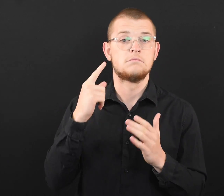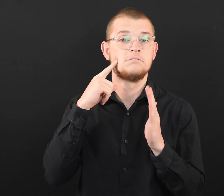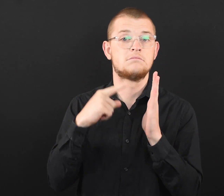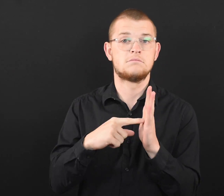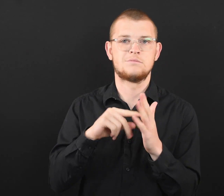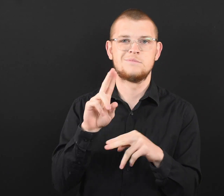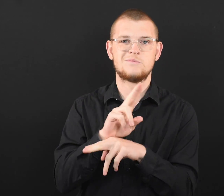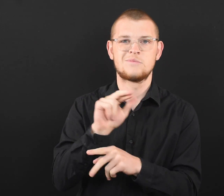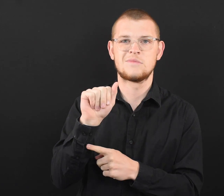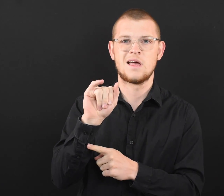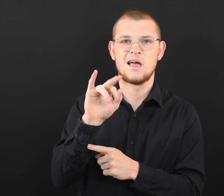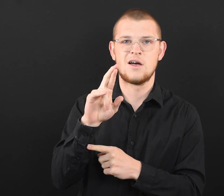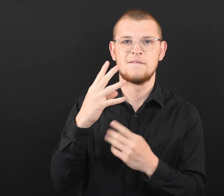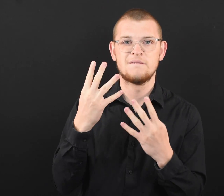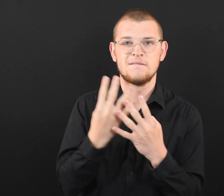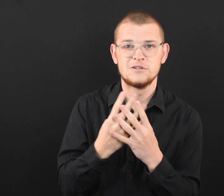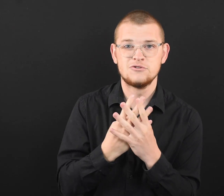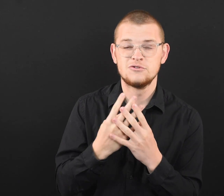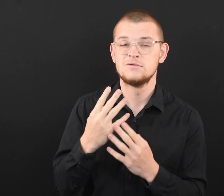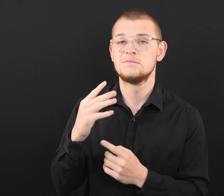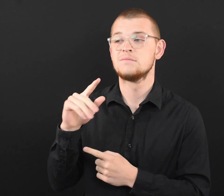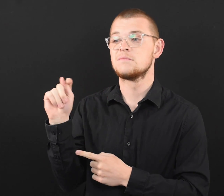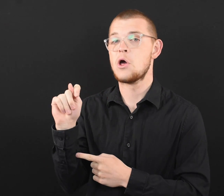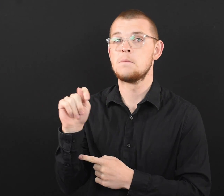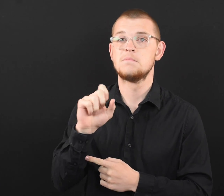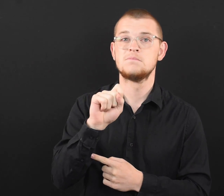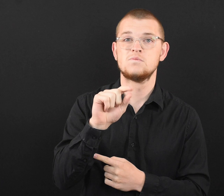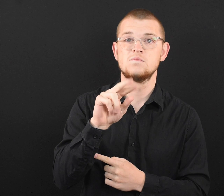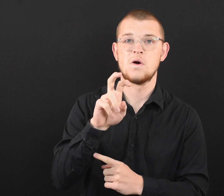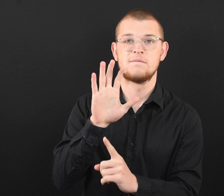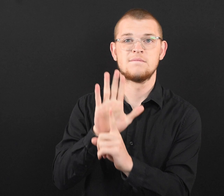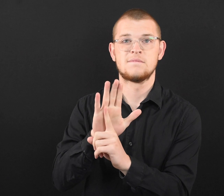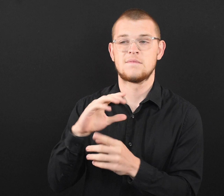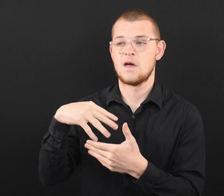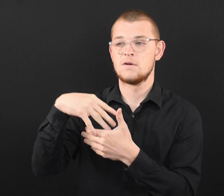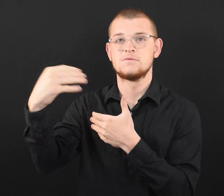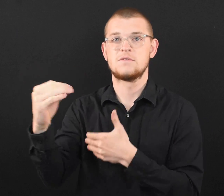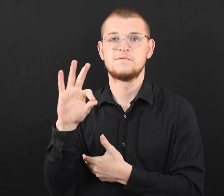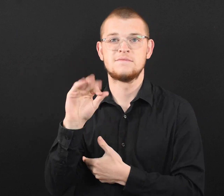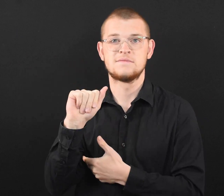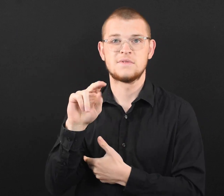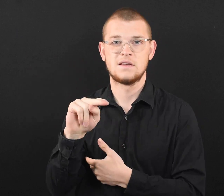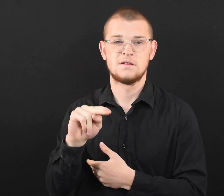in the air, such as using air filtration and bathroom and stove exhaust fans.